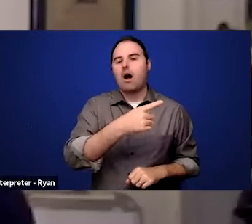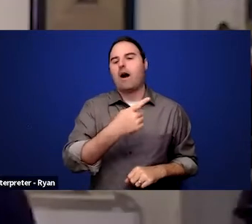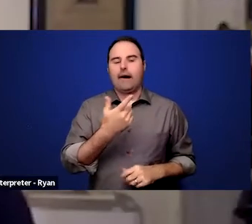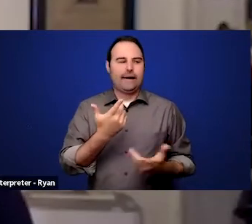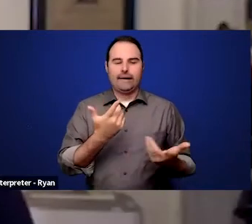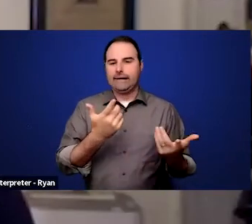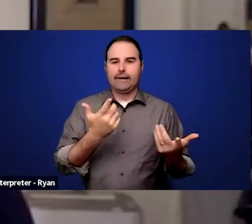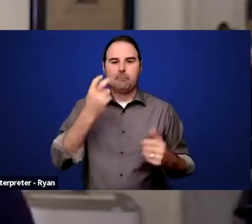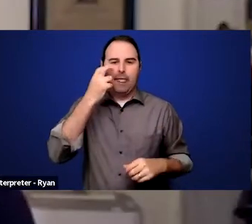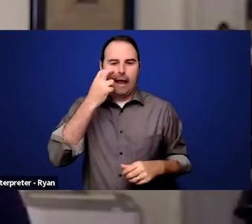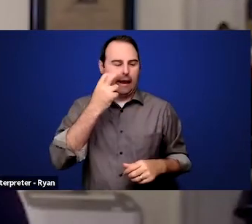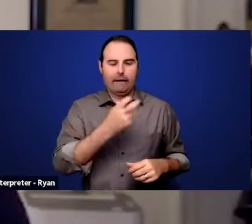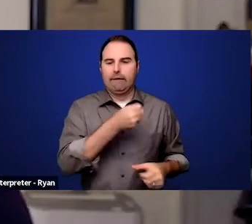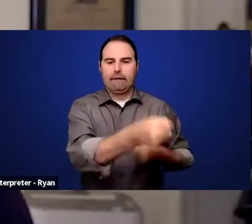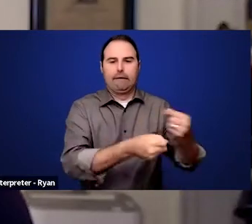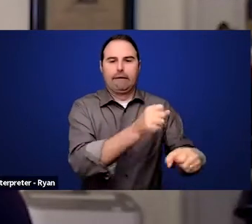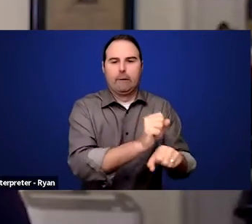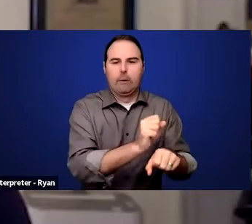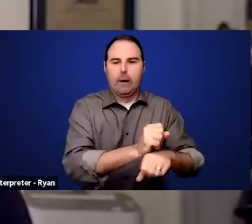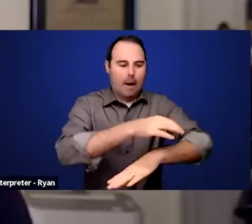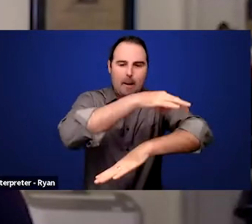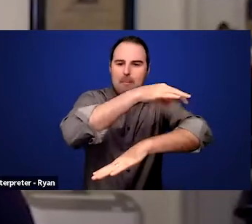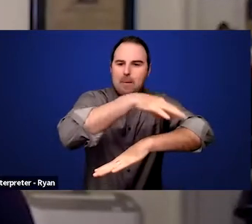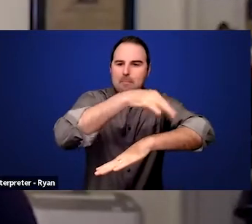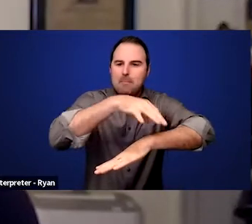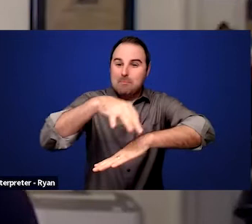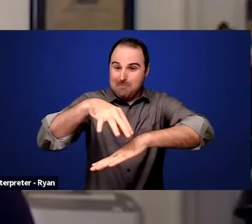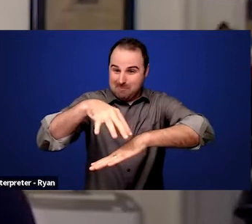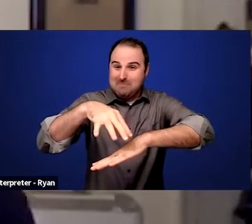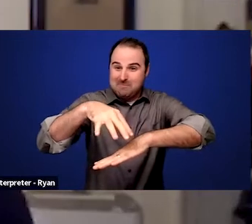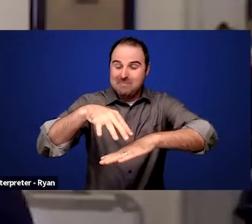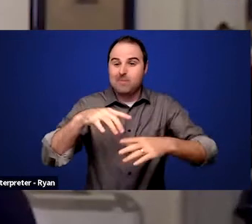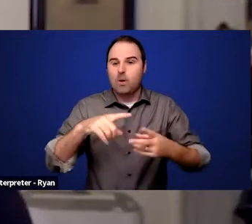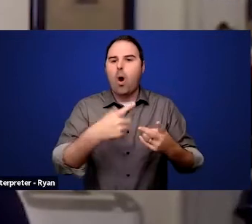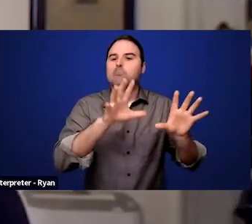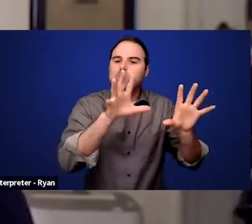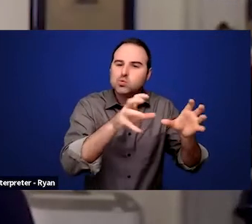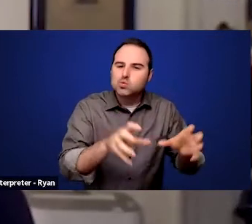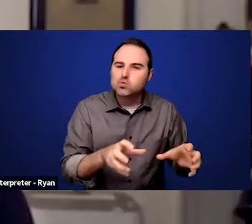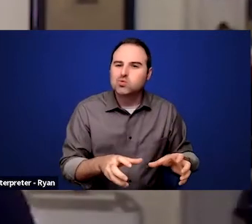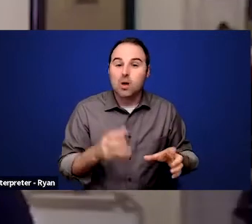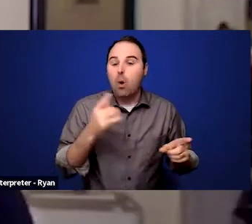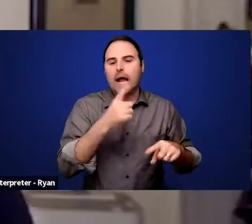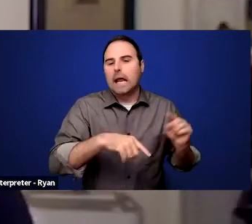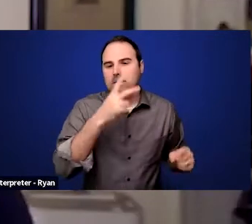as masseuses because they couldn't see, but they could feel and they were excluded